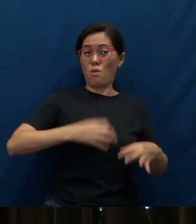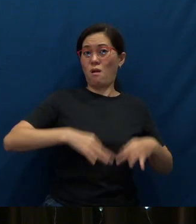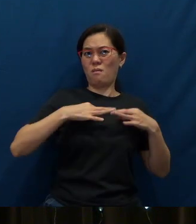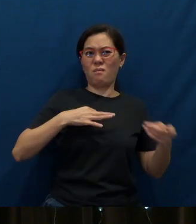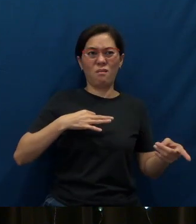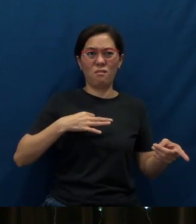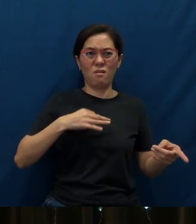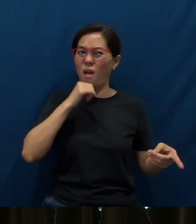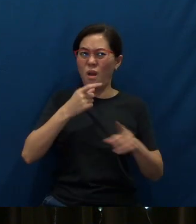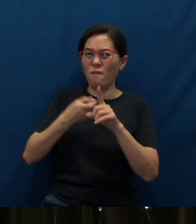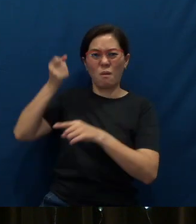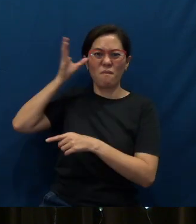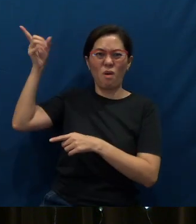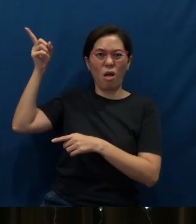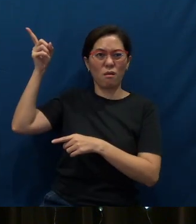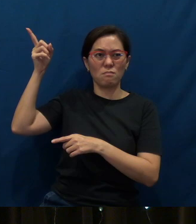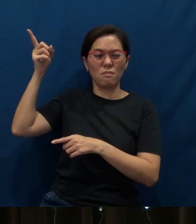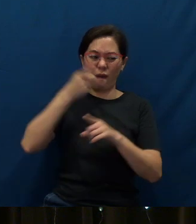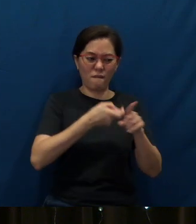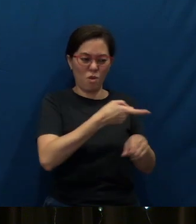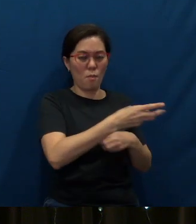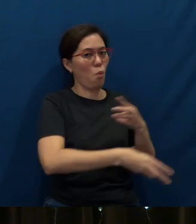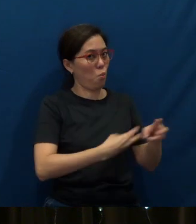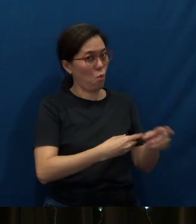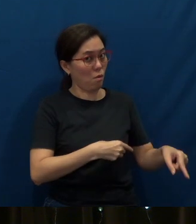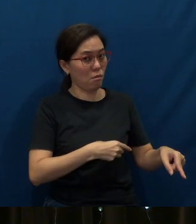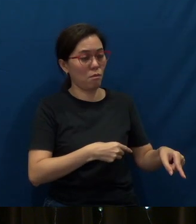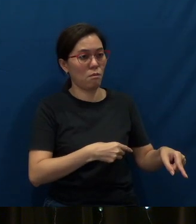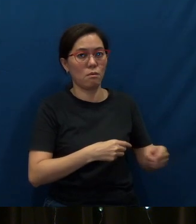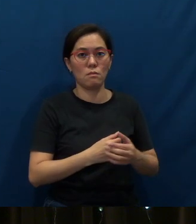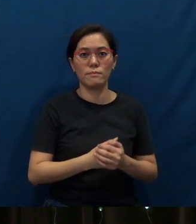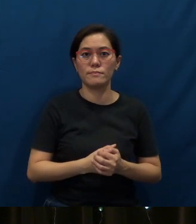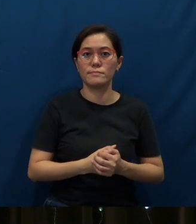comes not from the Father, but from the world.